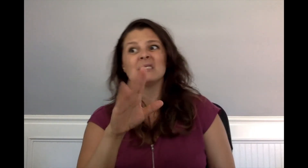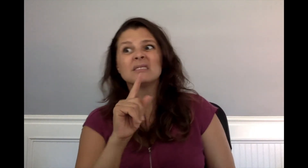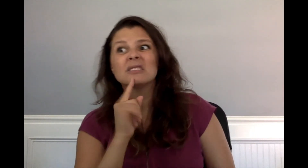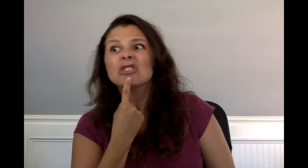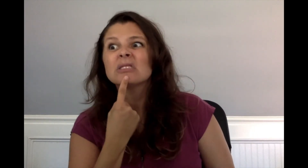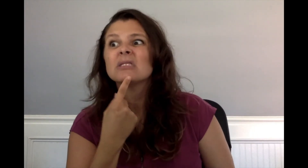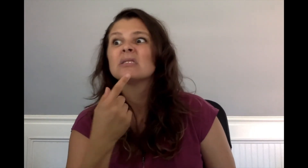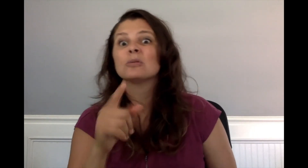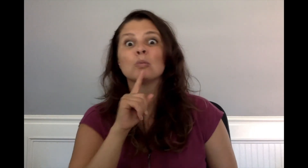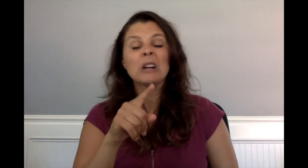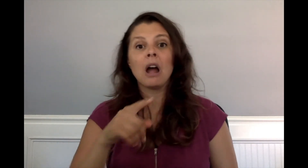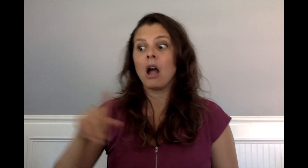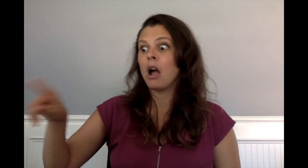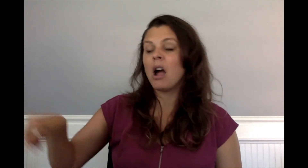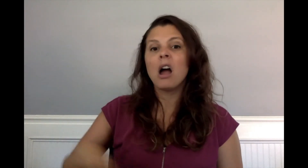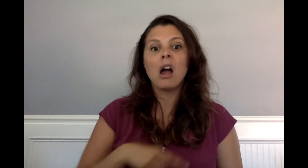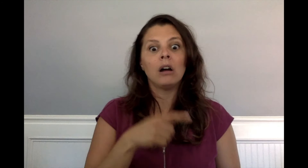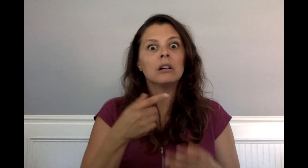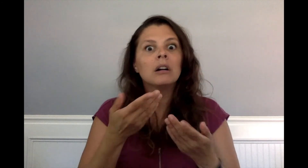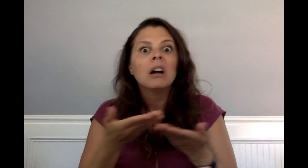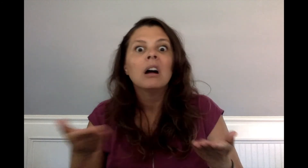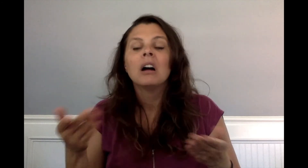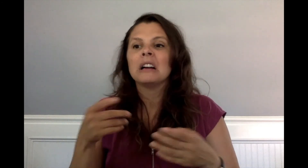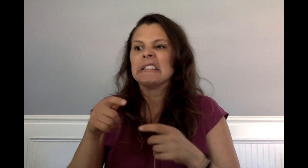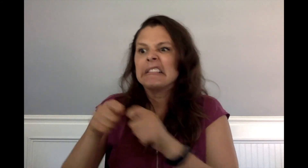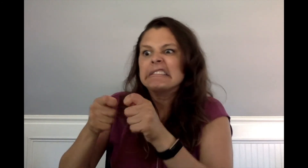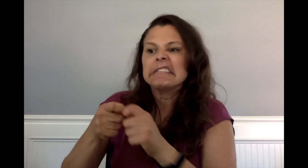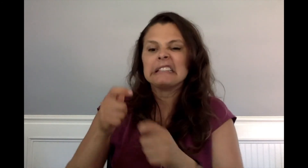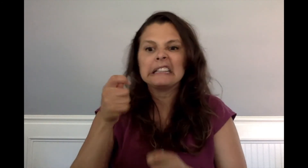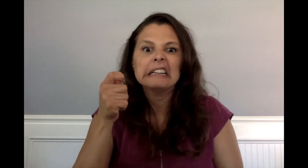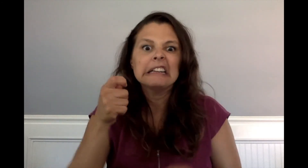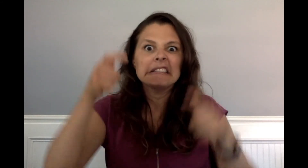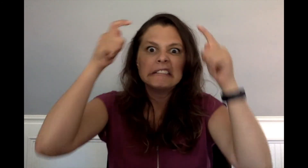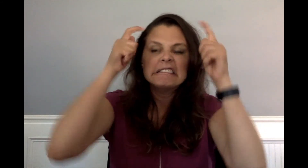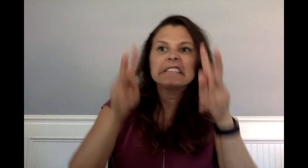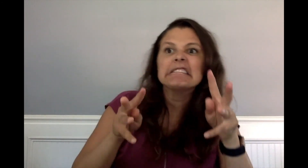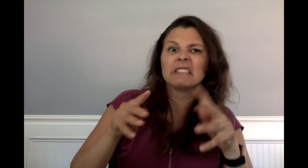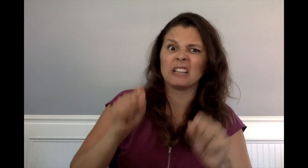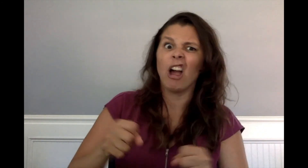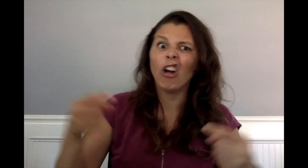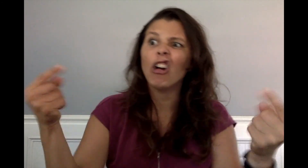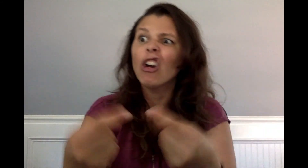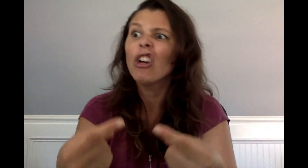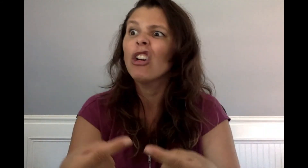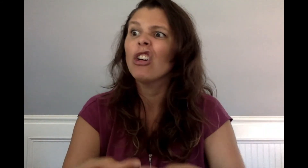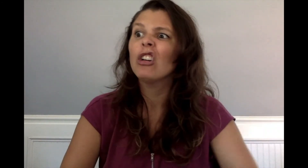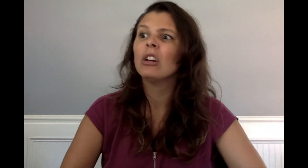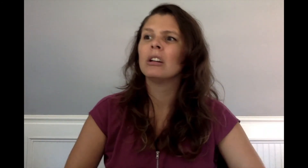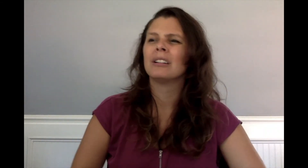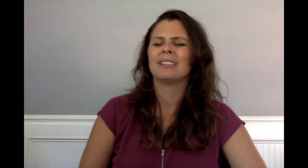"Are you being serious, Dex? Because all those things could really hurt."